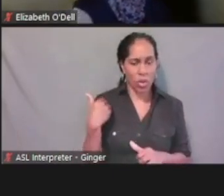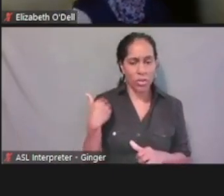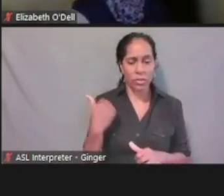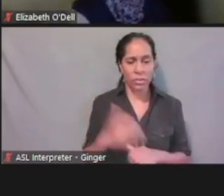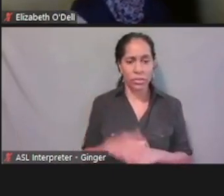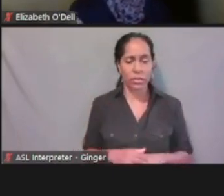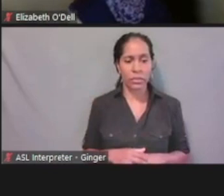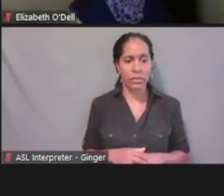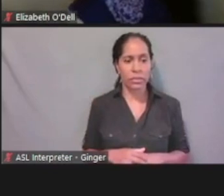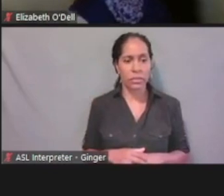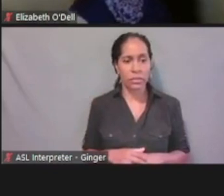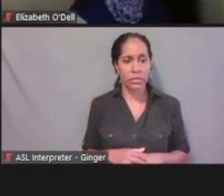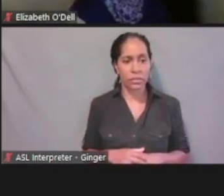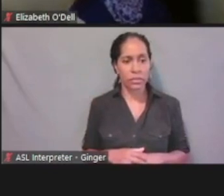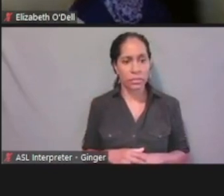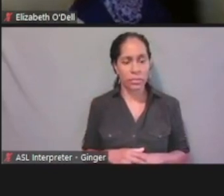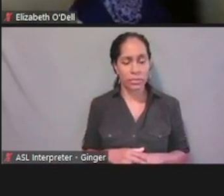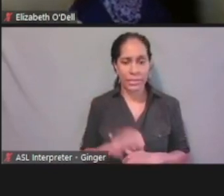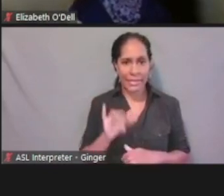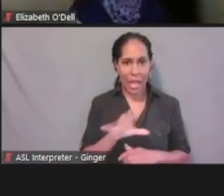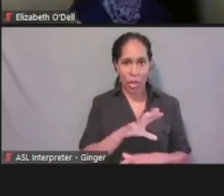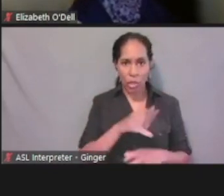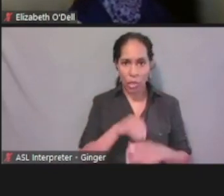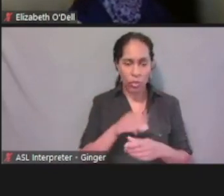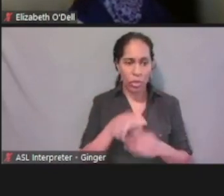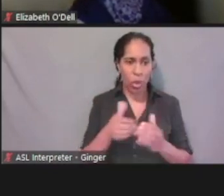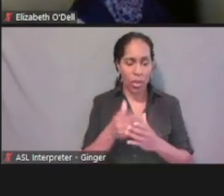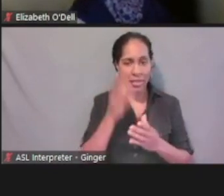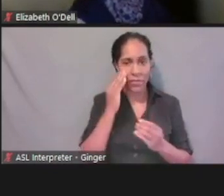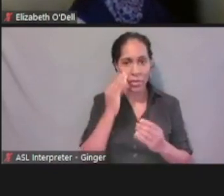but now also includes all the information we added for the income.